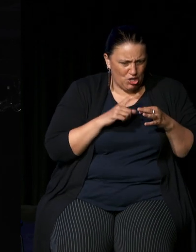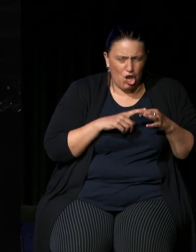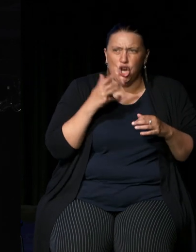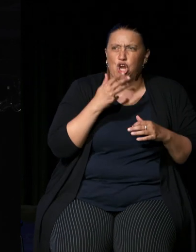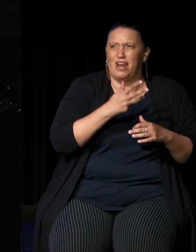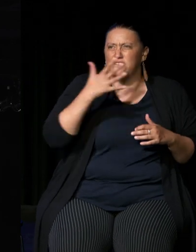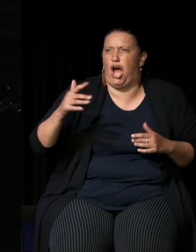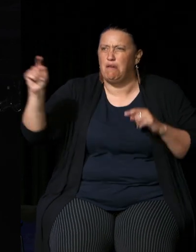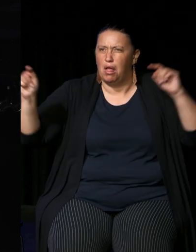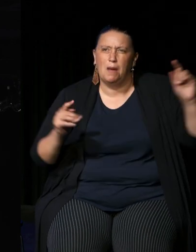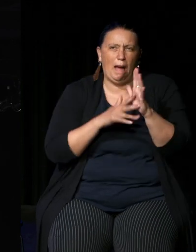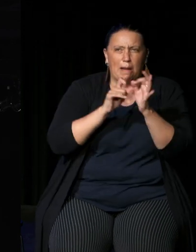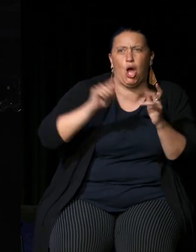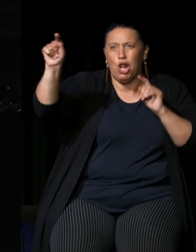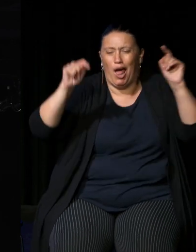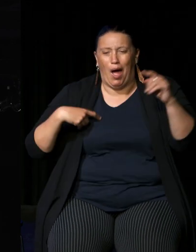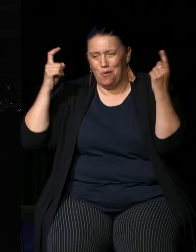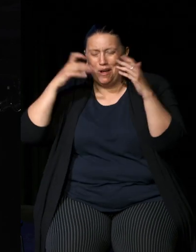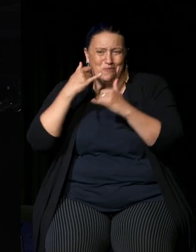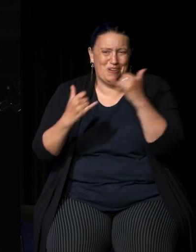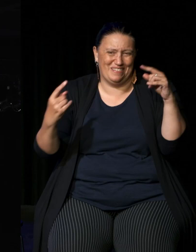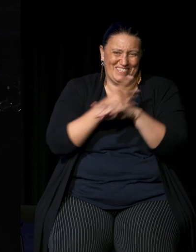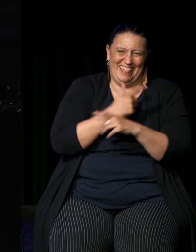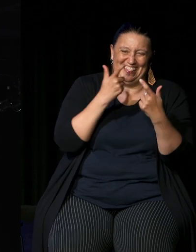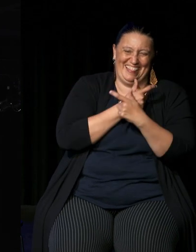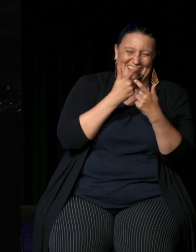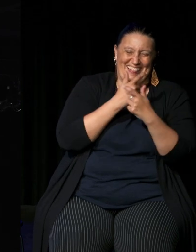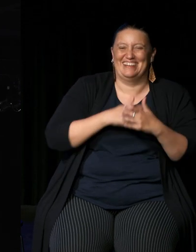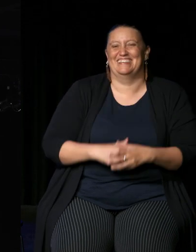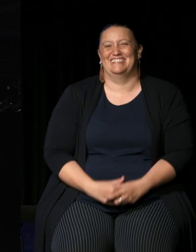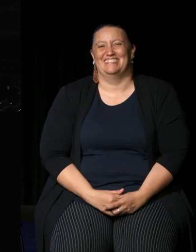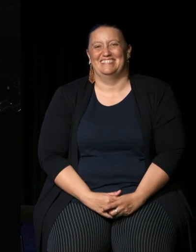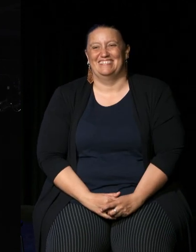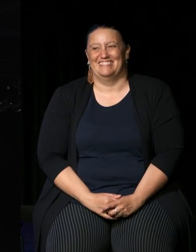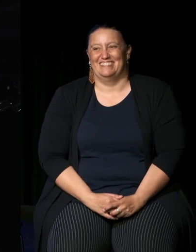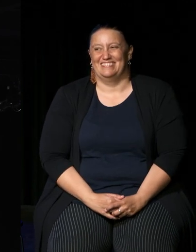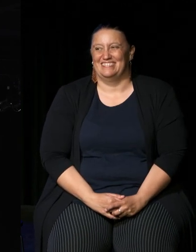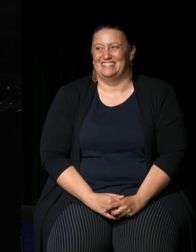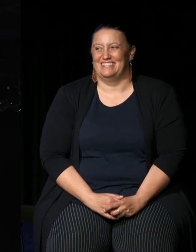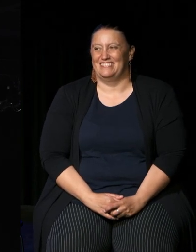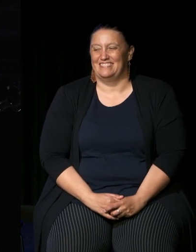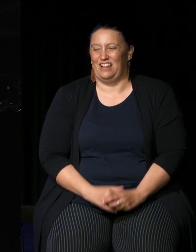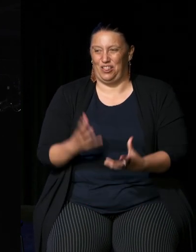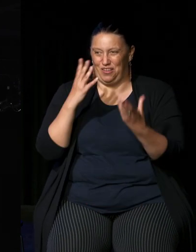and then Mabo and then seeing and then forward and backwards might have just confused everybody okay well there it is we're all learning things which is great